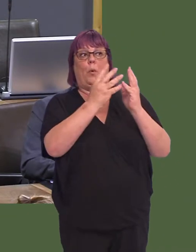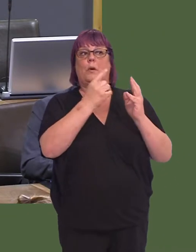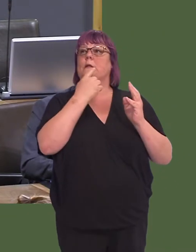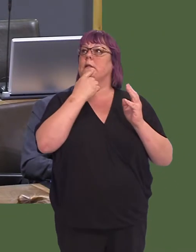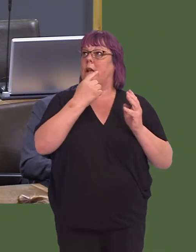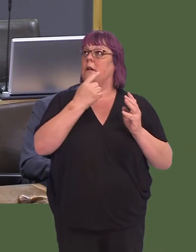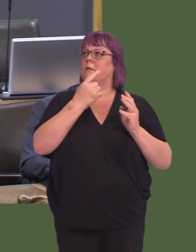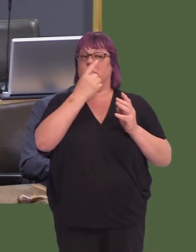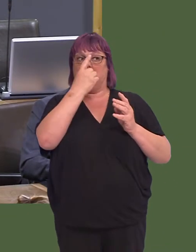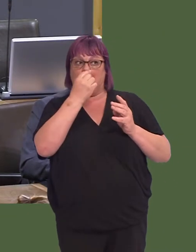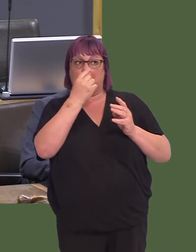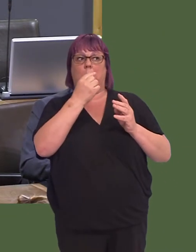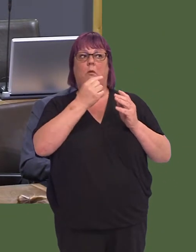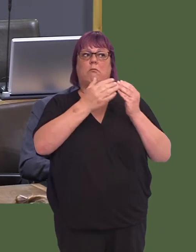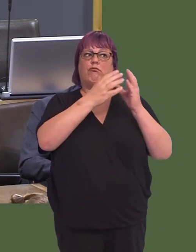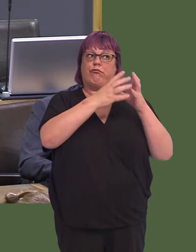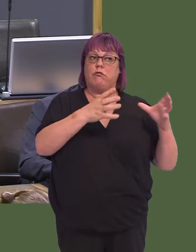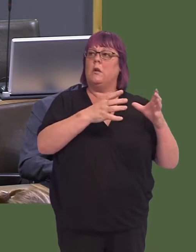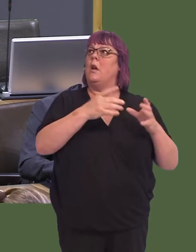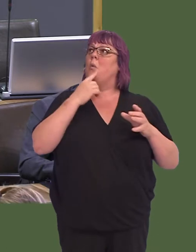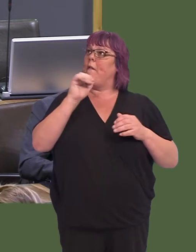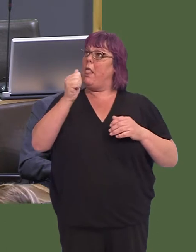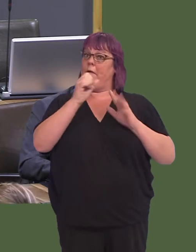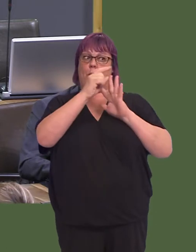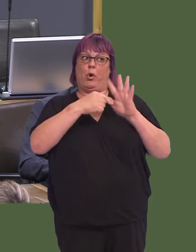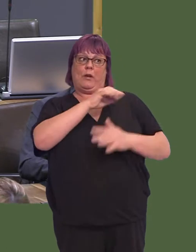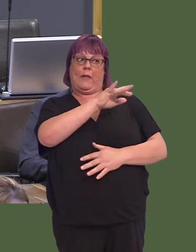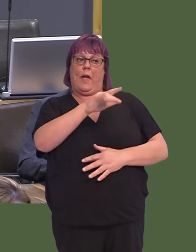like to add to the 11 projects that are already part of the deal, and, of course, many of